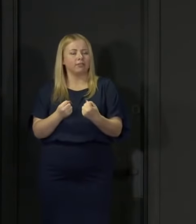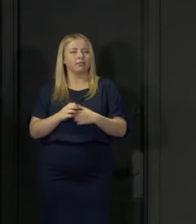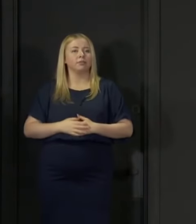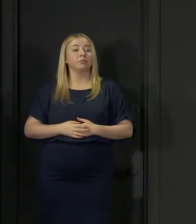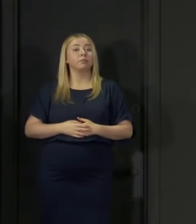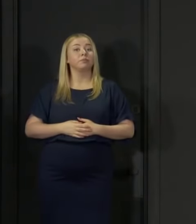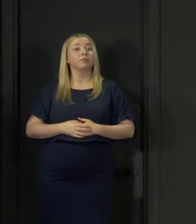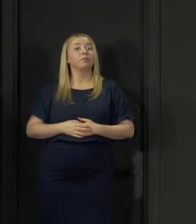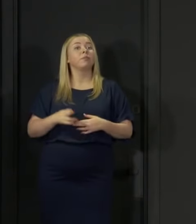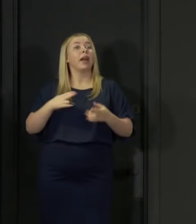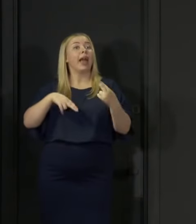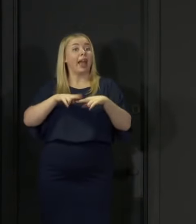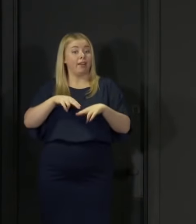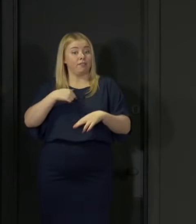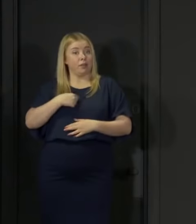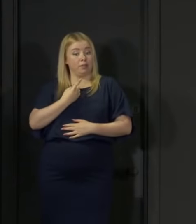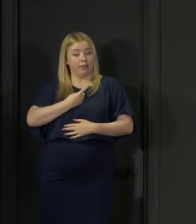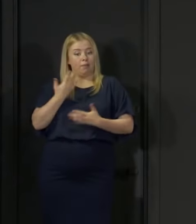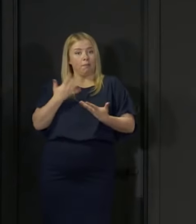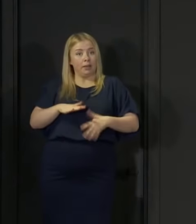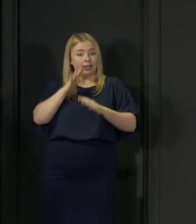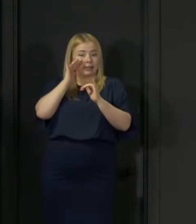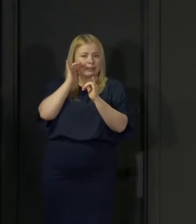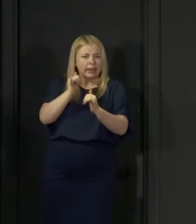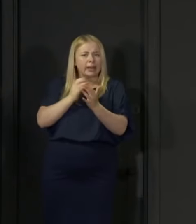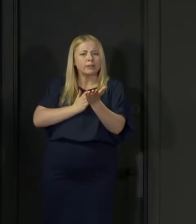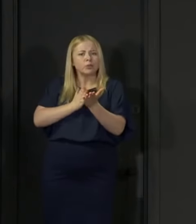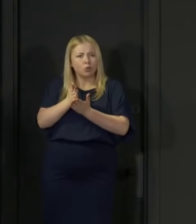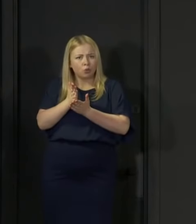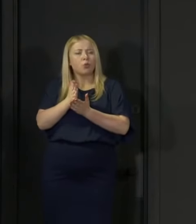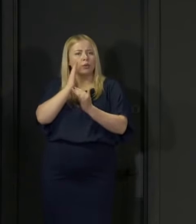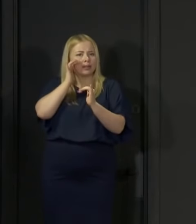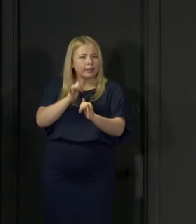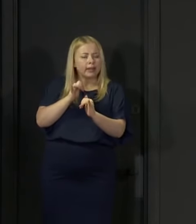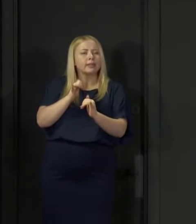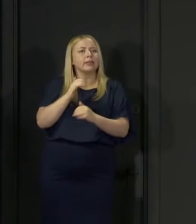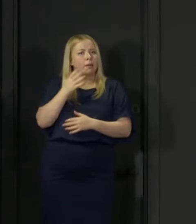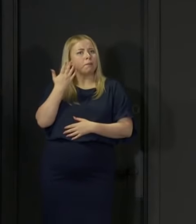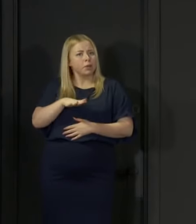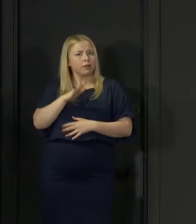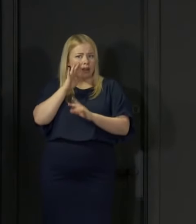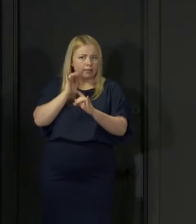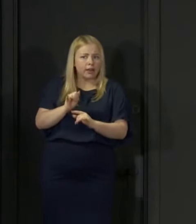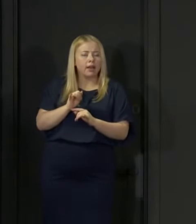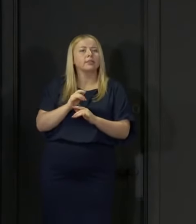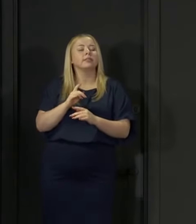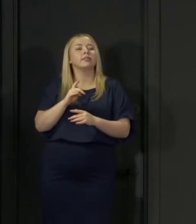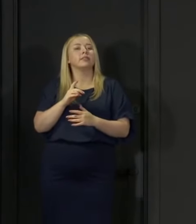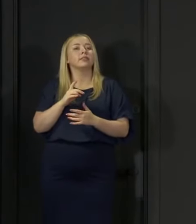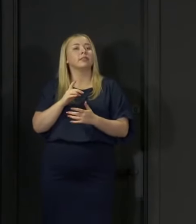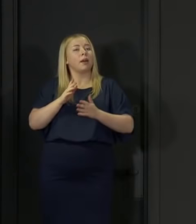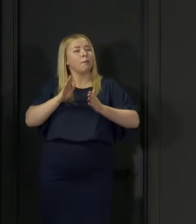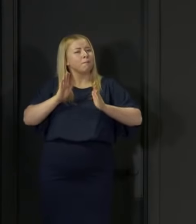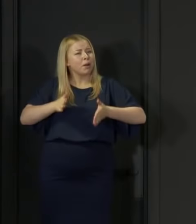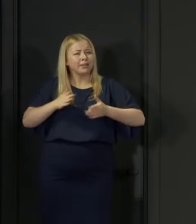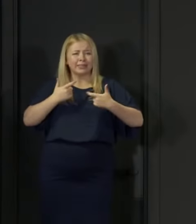really important for me to convey very clearly to you, if you do get tested you must self-isolate